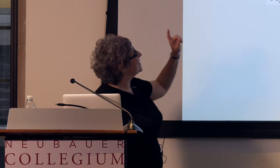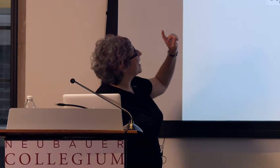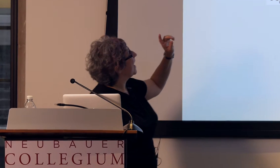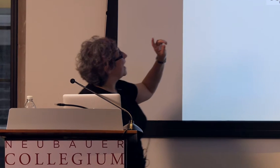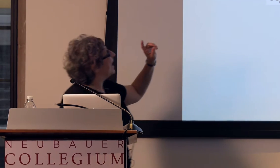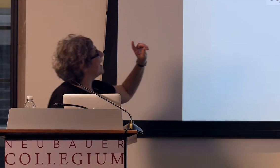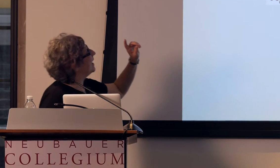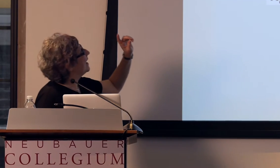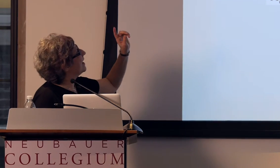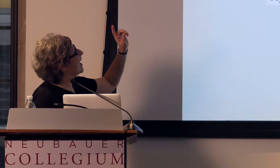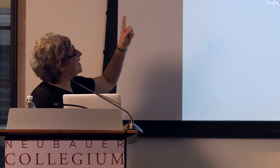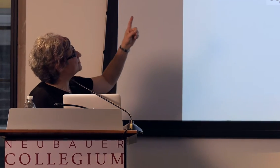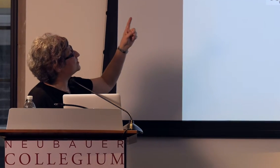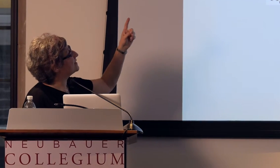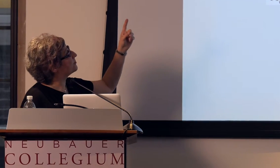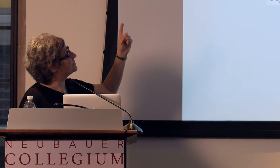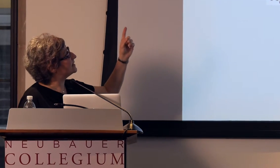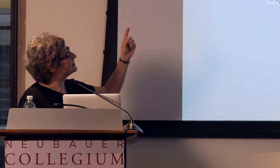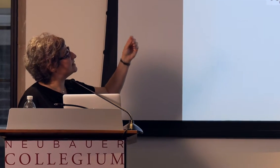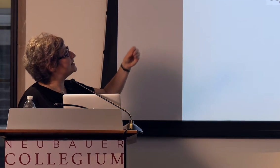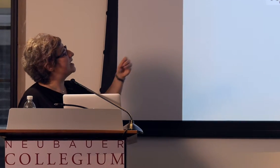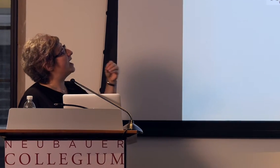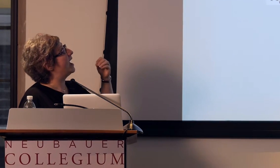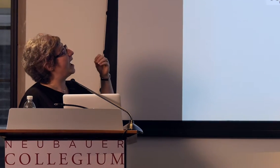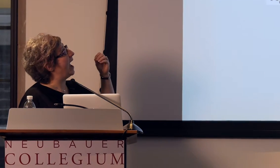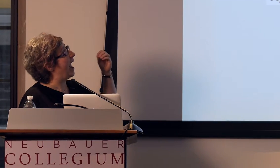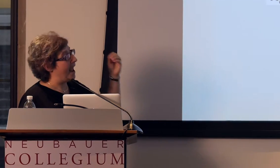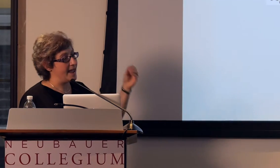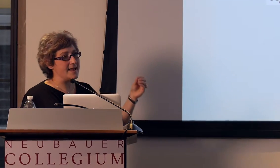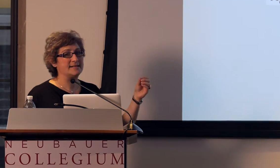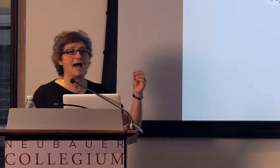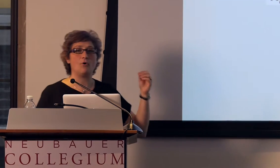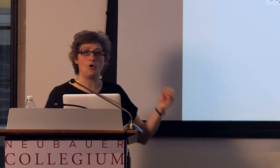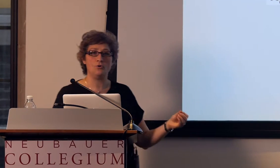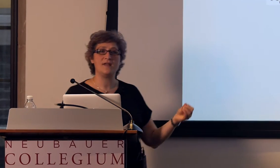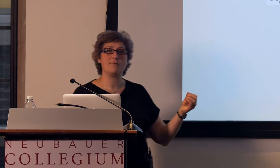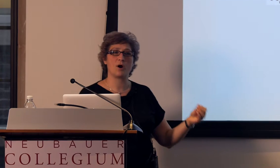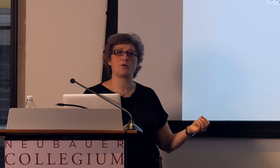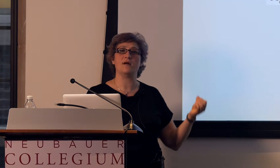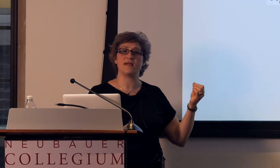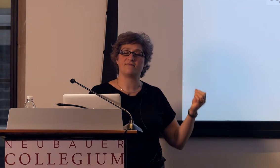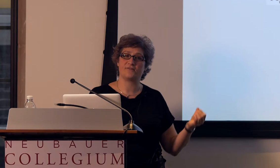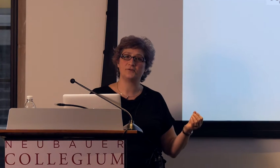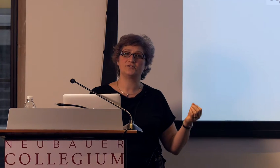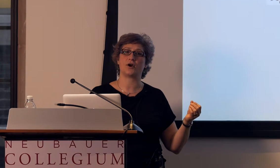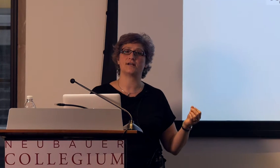was the age that they were tested and how old they were when they first started